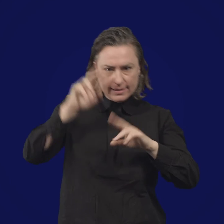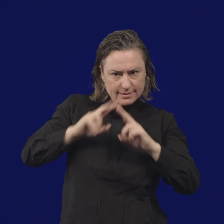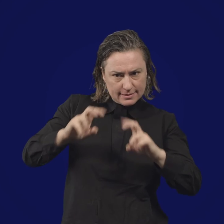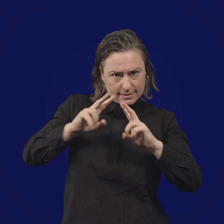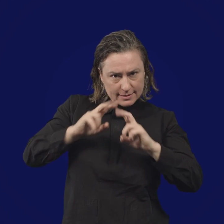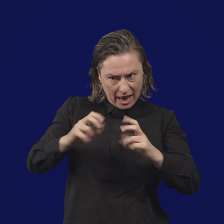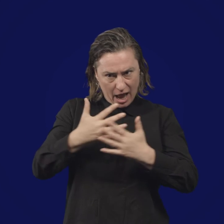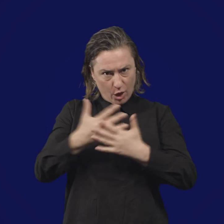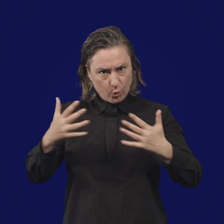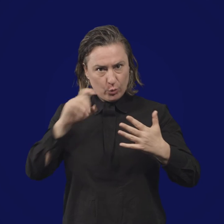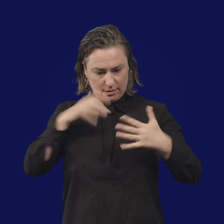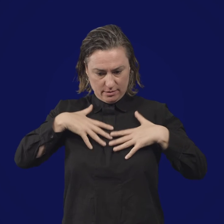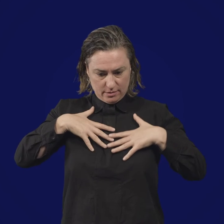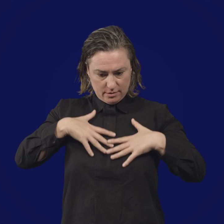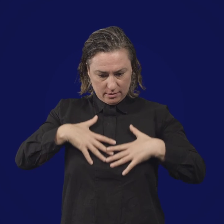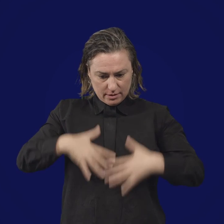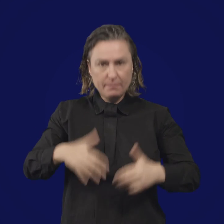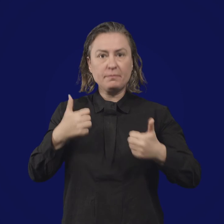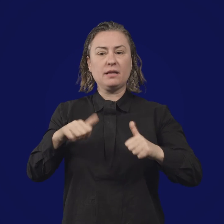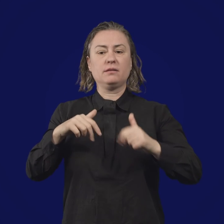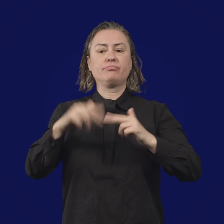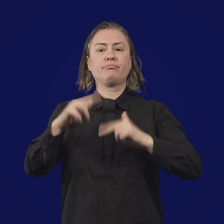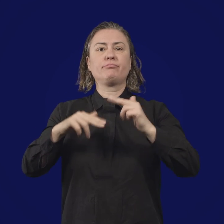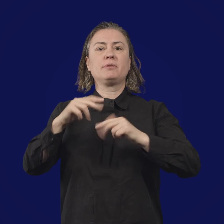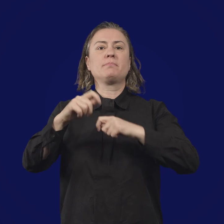Your body will develop antibodies that target the protein spike,